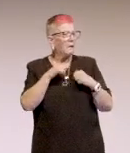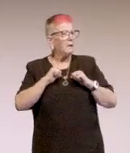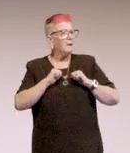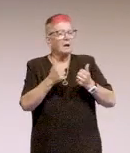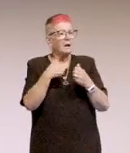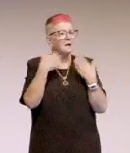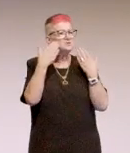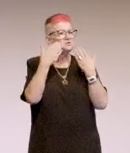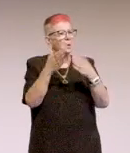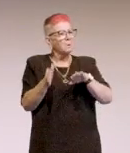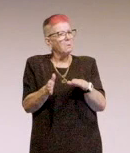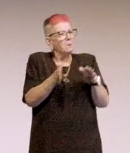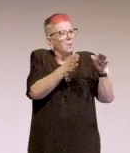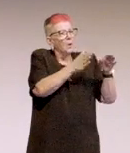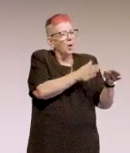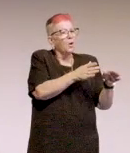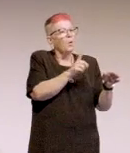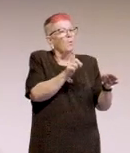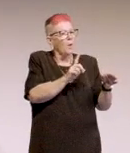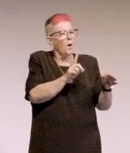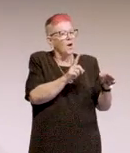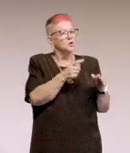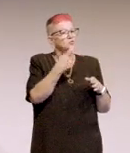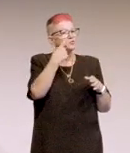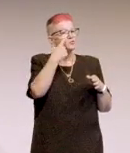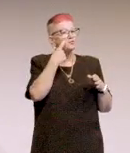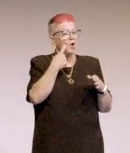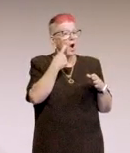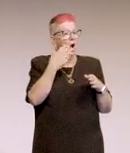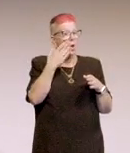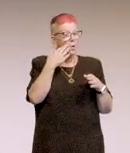It means just pushing things as close to the beginning of the project as you can.